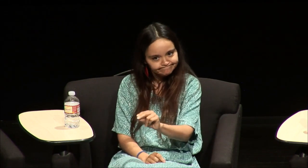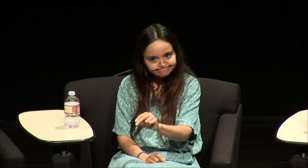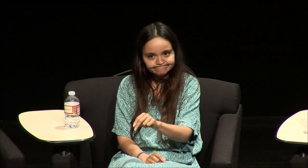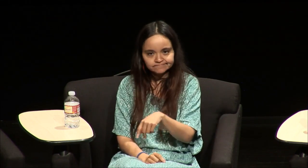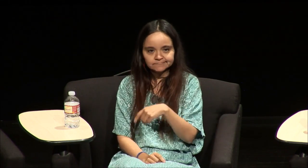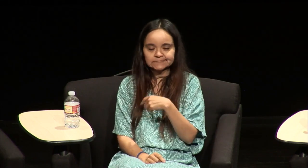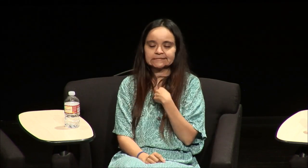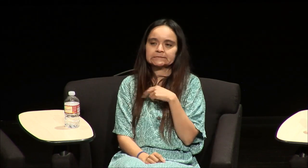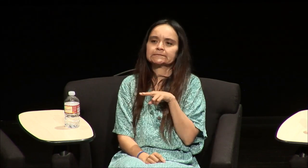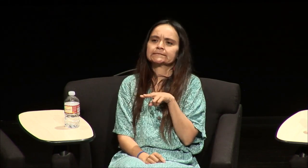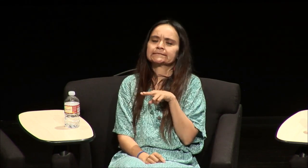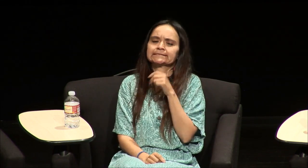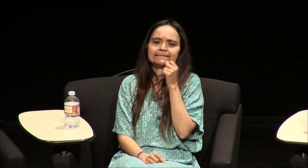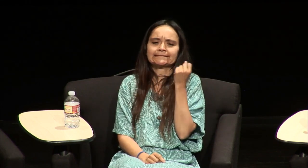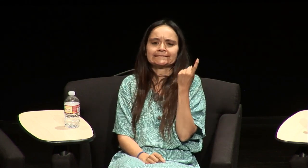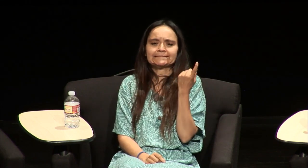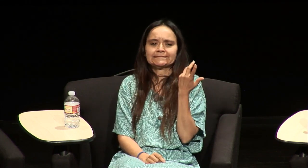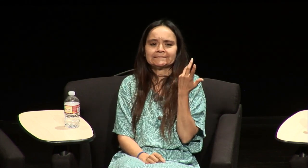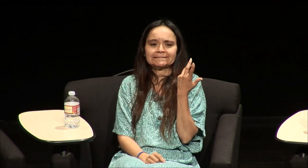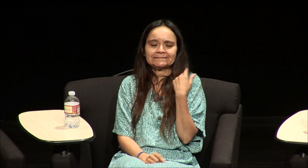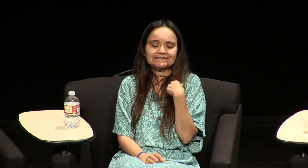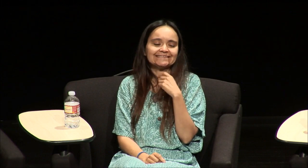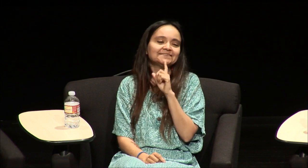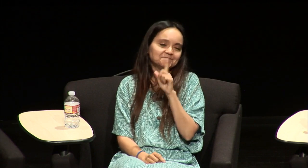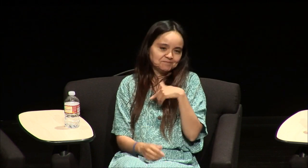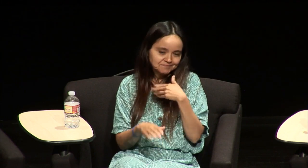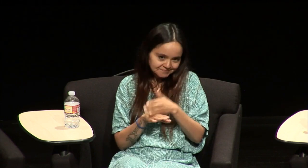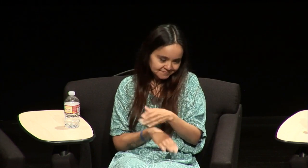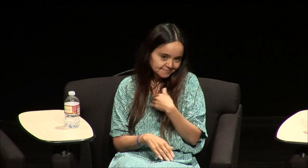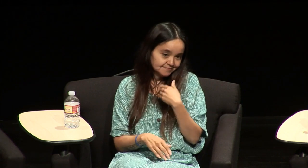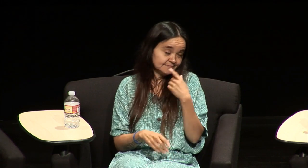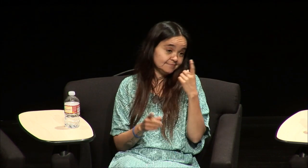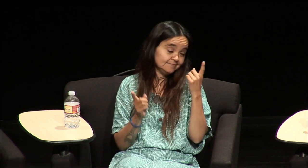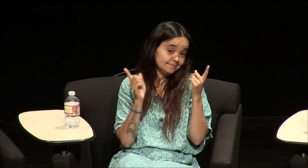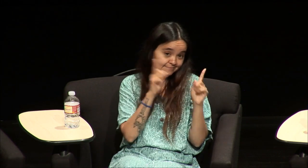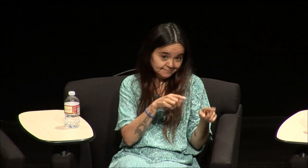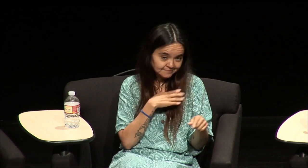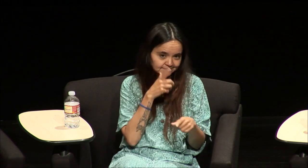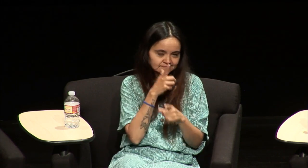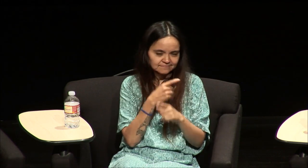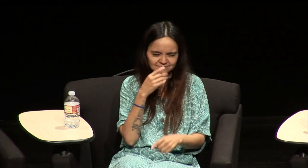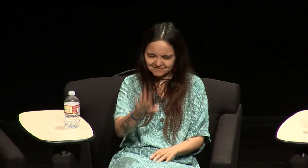what the audience wants and I was like I don't get it so after